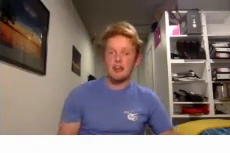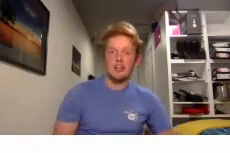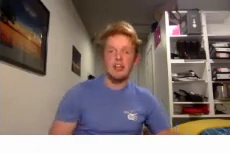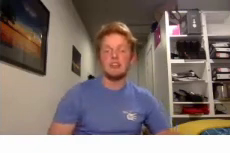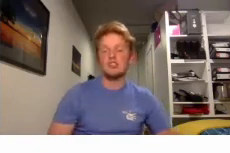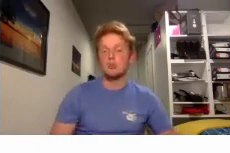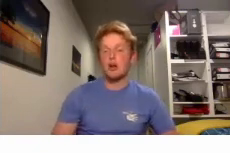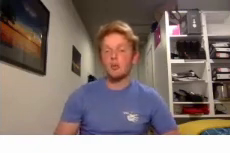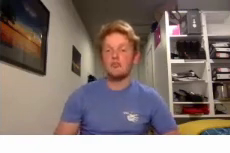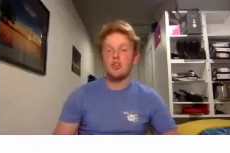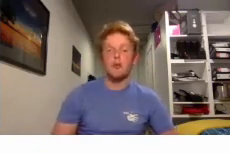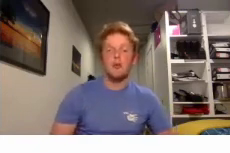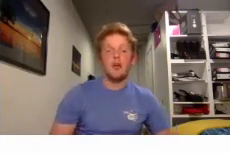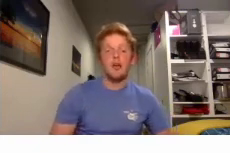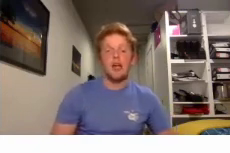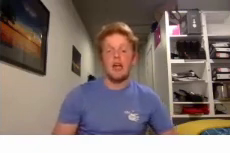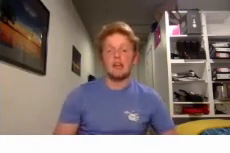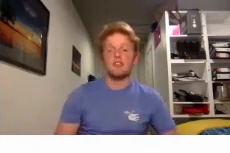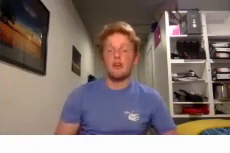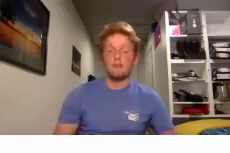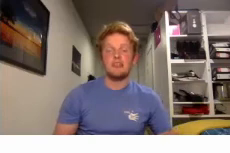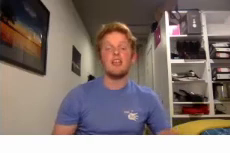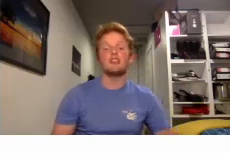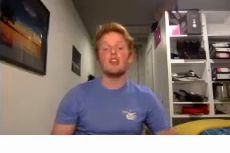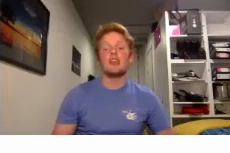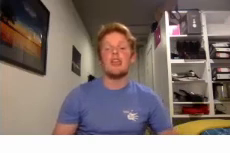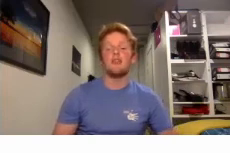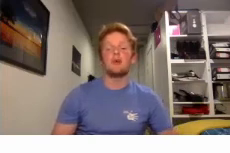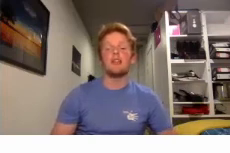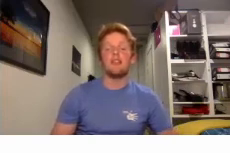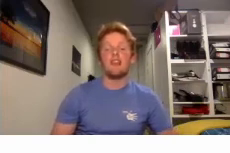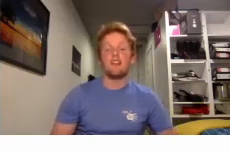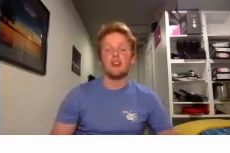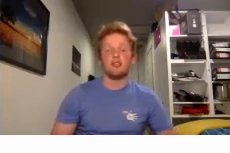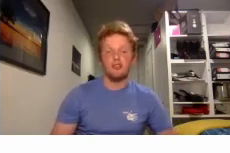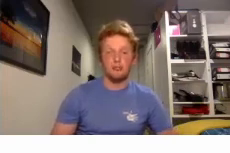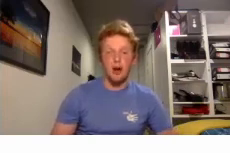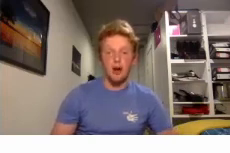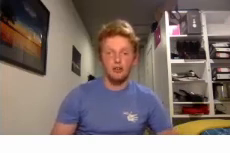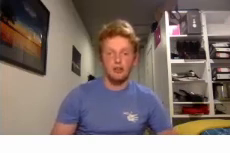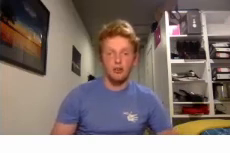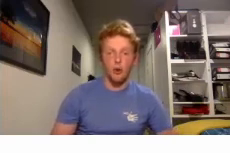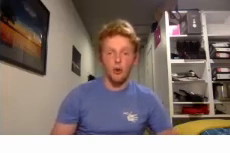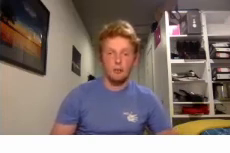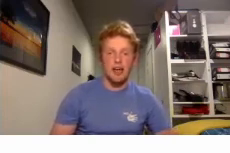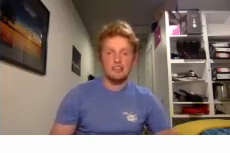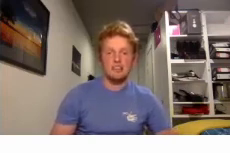keen to work with you and potentially if we if there's enough demand or capacity